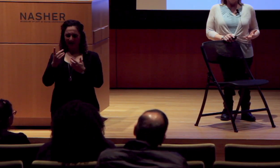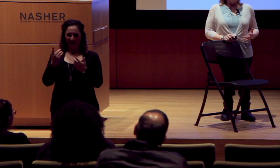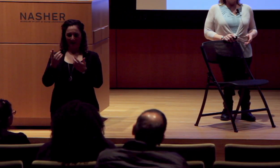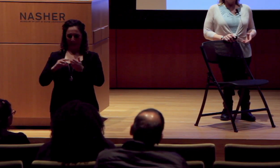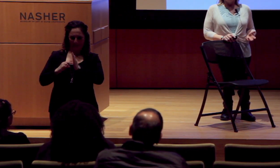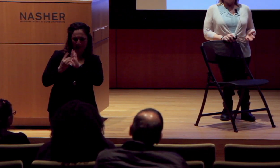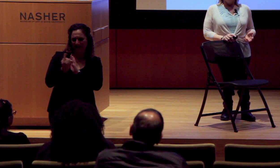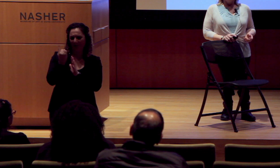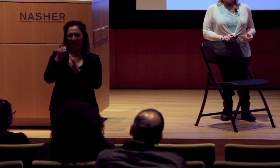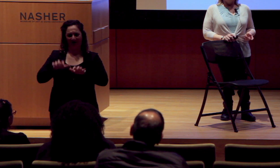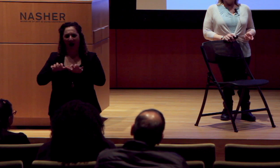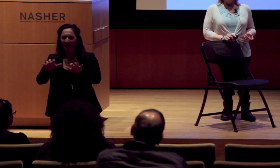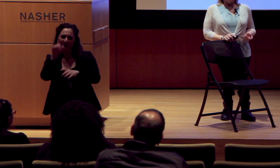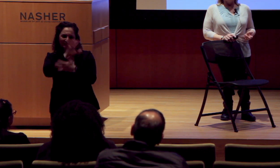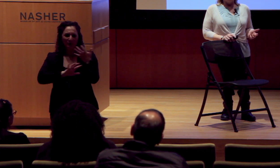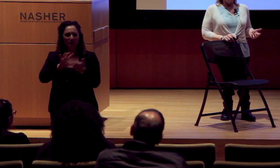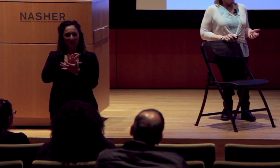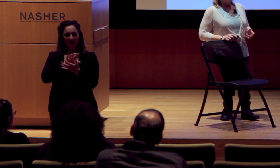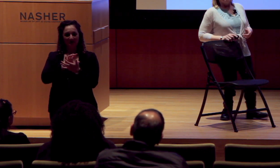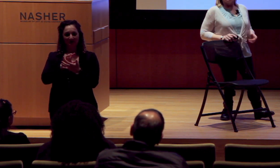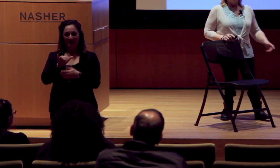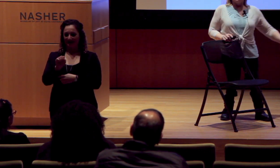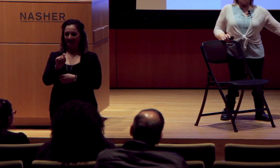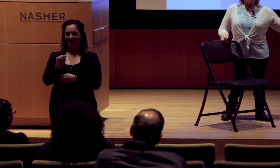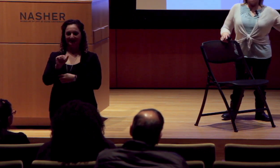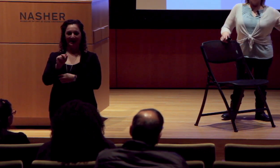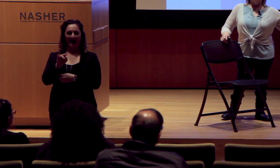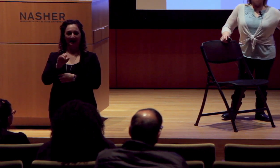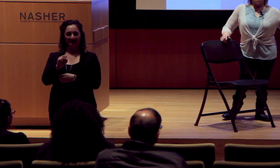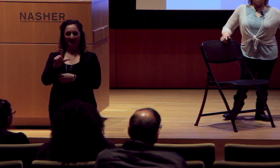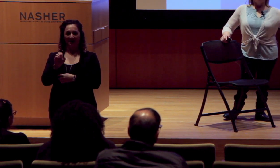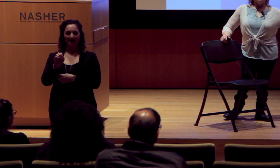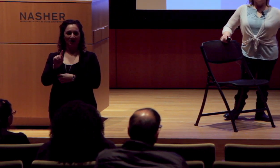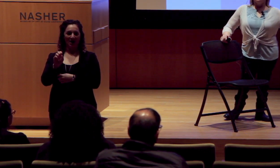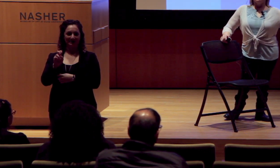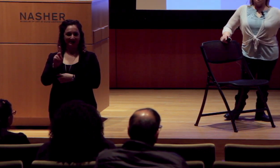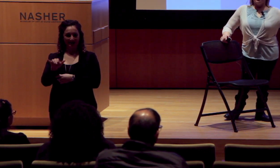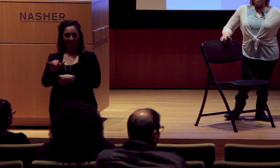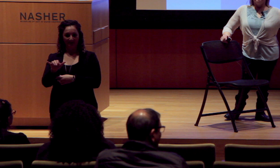It’s sort of like that Stanislavski thing where if there’s a gun on stage that you see in the first act, you know it's going to go off.